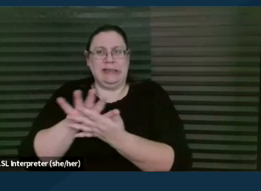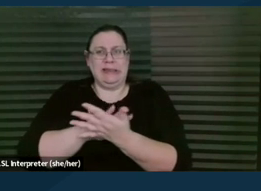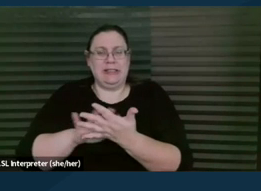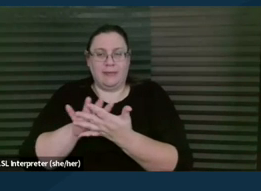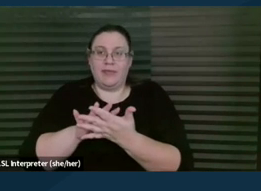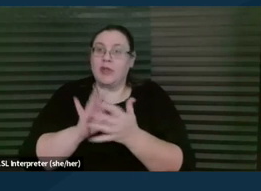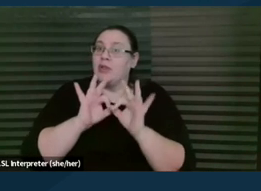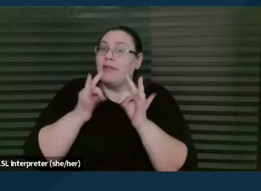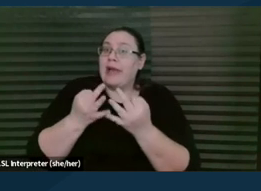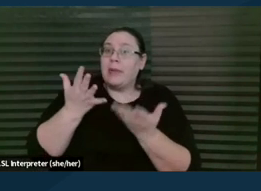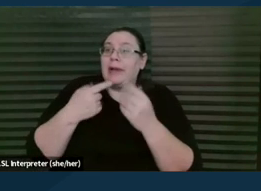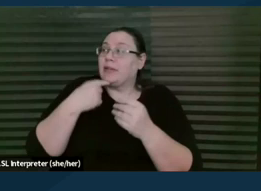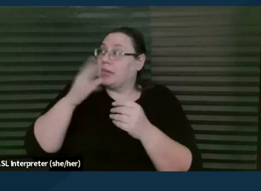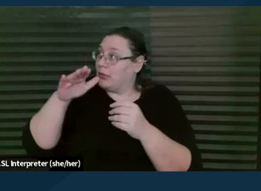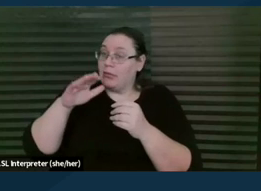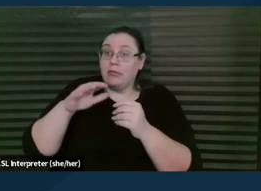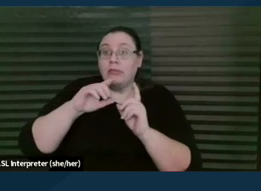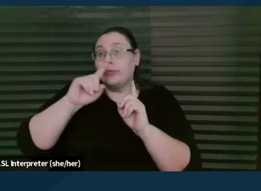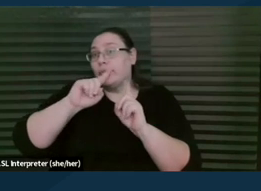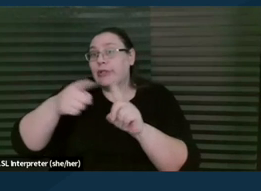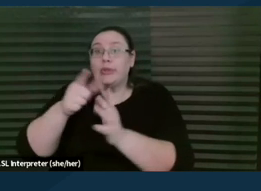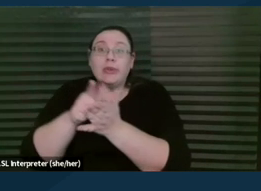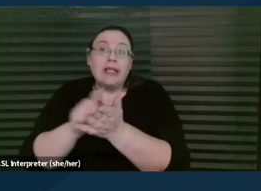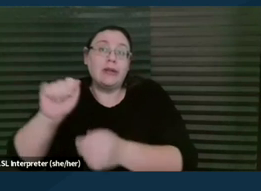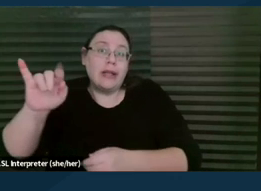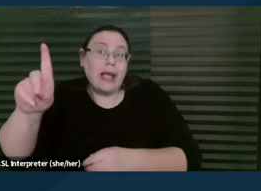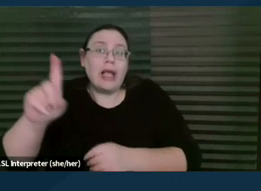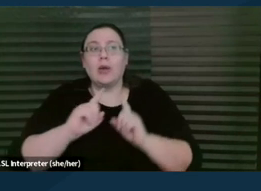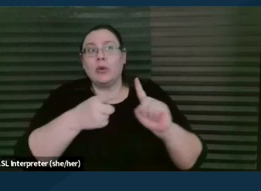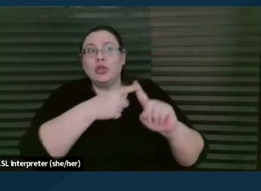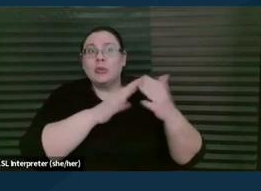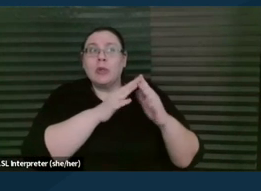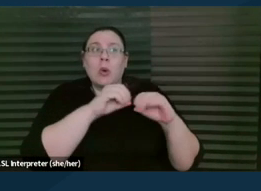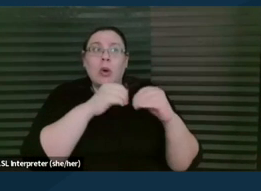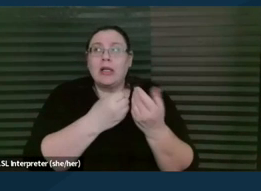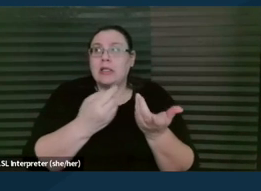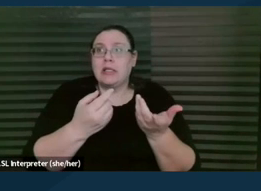"Well, you know, I went to legal aid, or I, you know, went to this community organization and they just said, you know, we understand about,